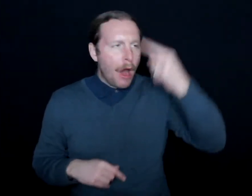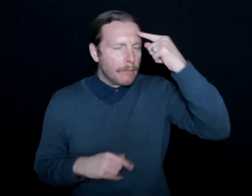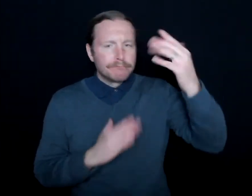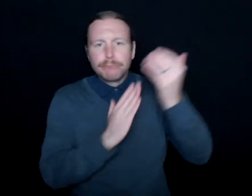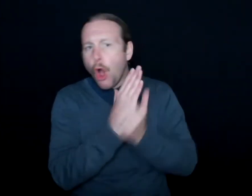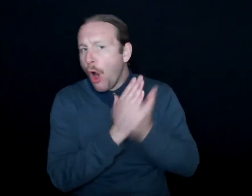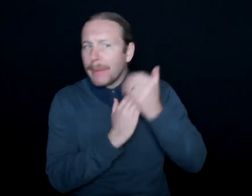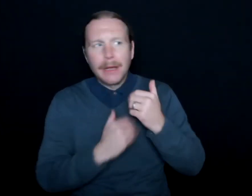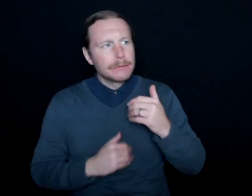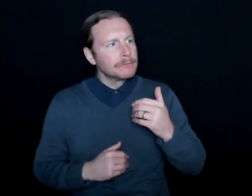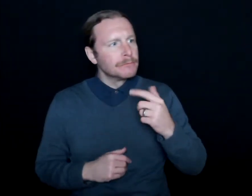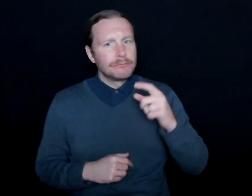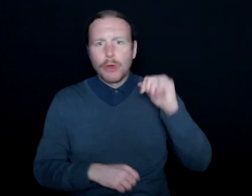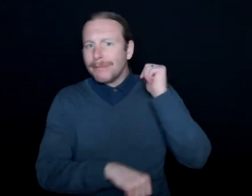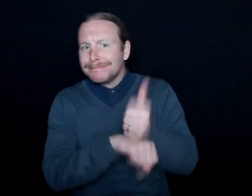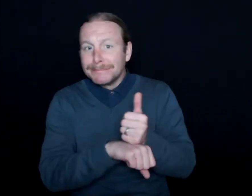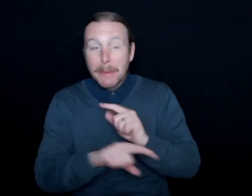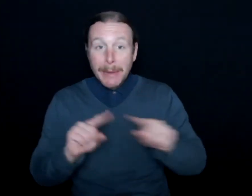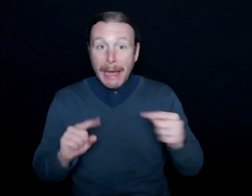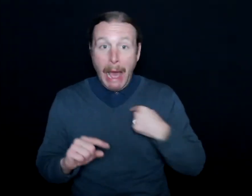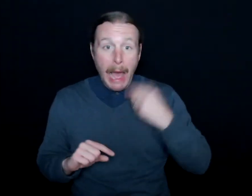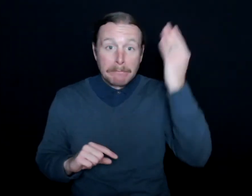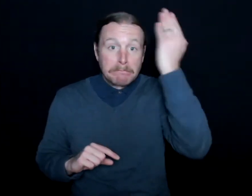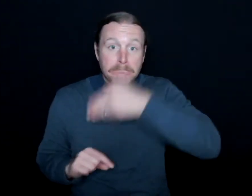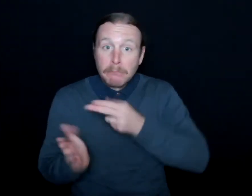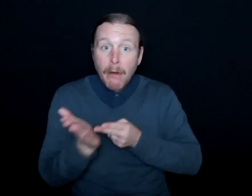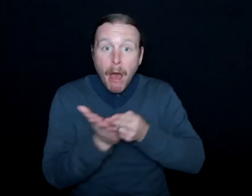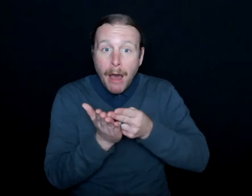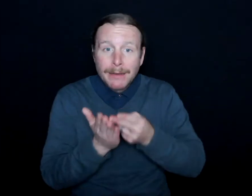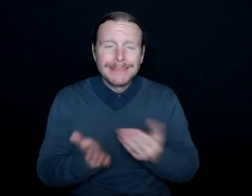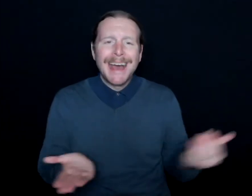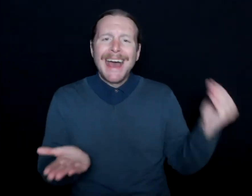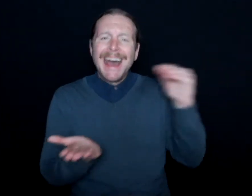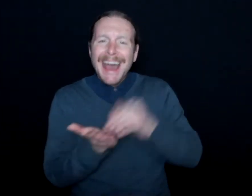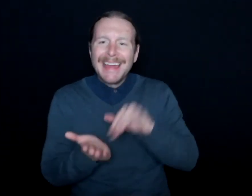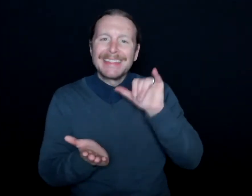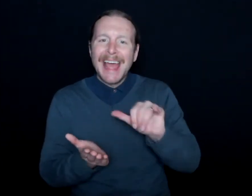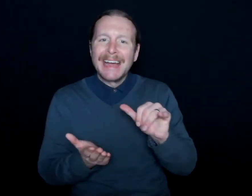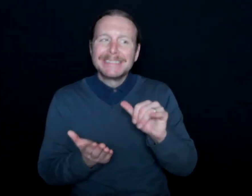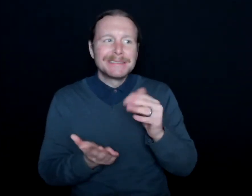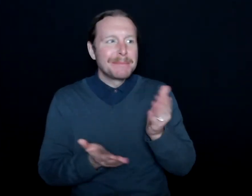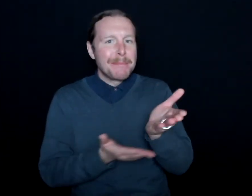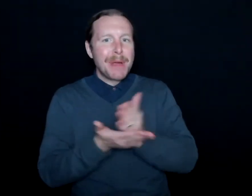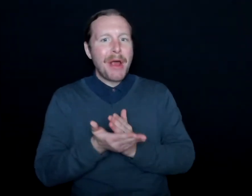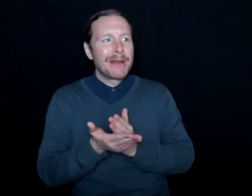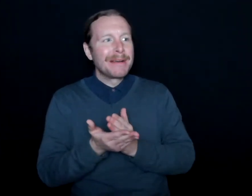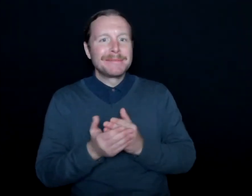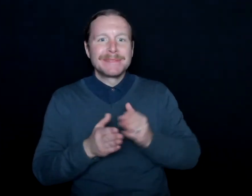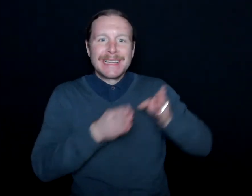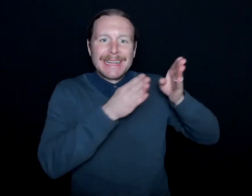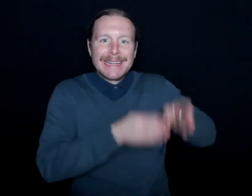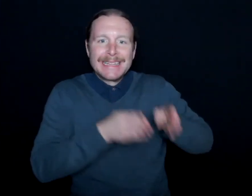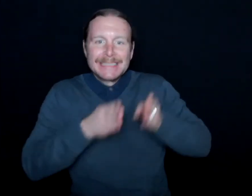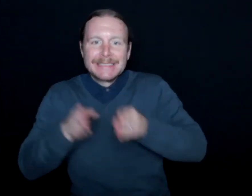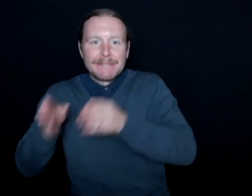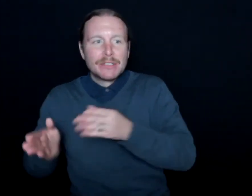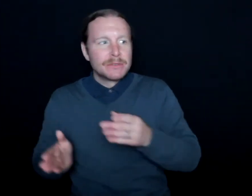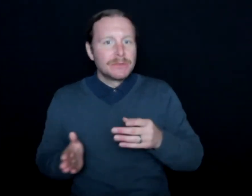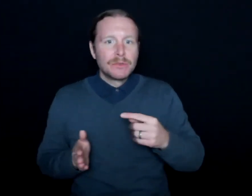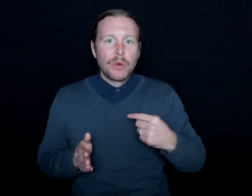totally-- why didn't I think of that? I didn't. And again, I think that's part of the nature of individuals is that we'd like to point the finger